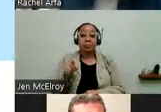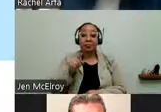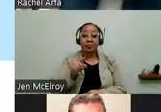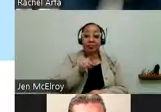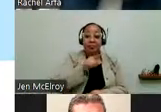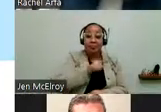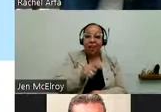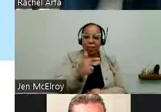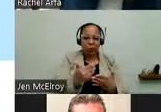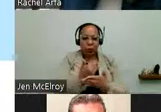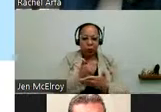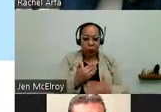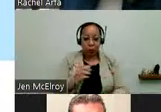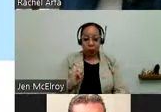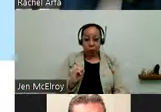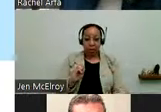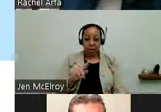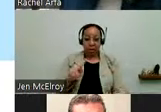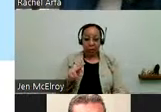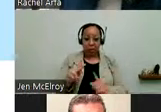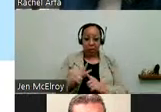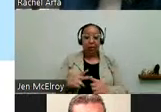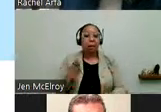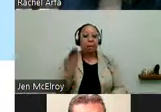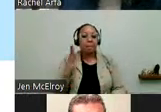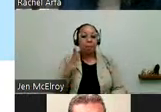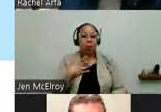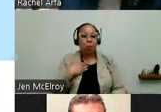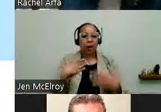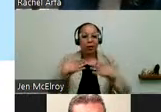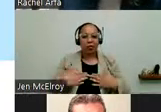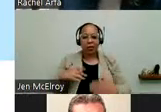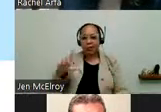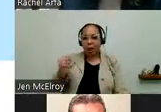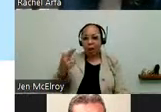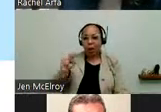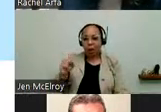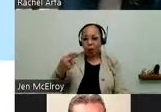is new. So next to Eric in a short blue dress is Laura, who is our